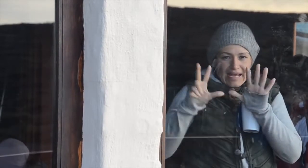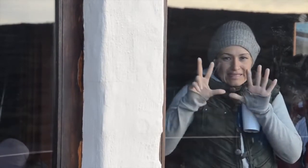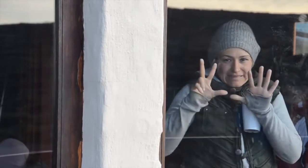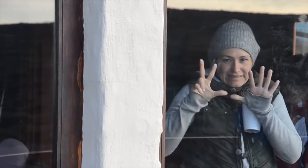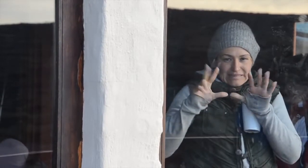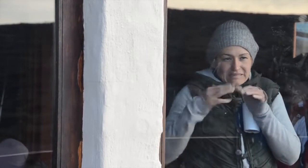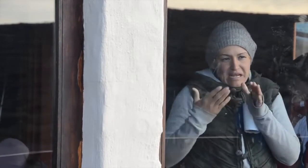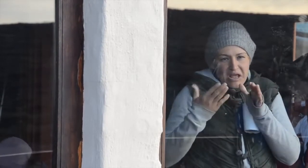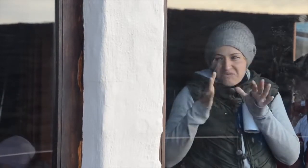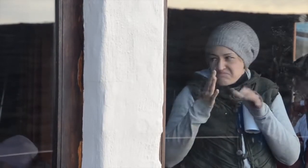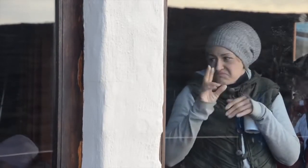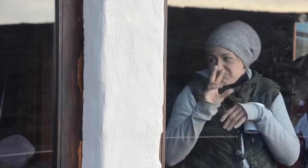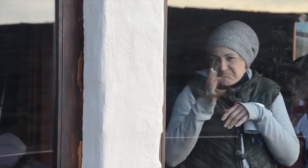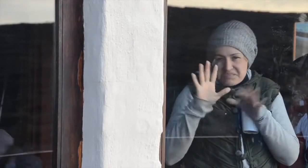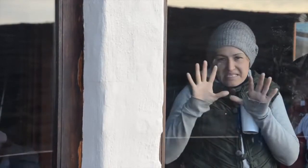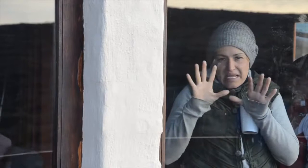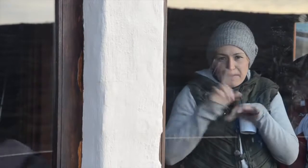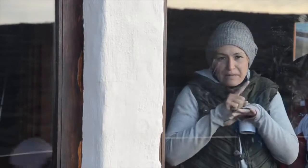in about ten minutes from now.